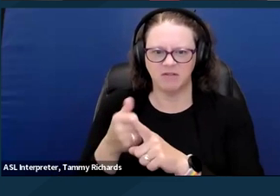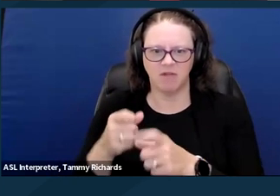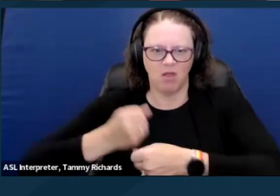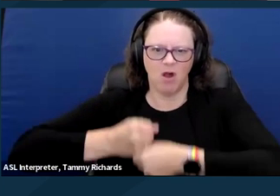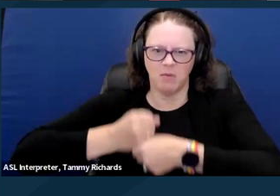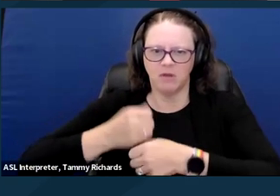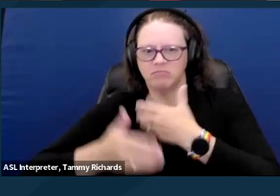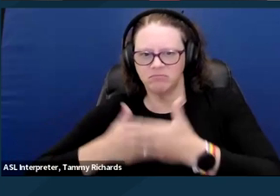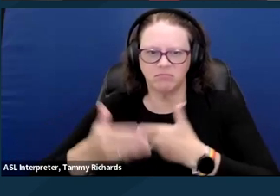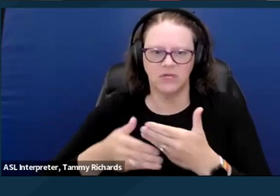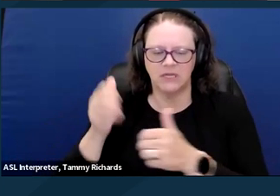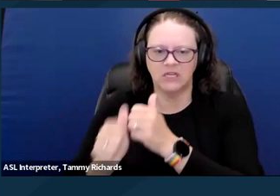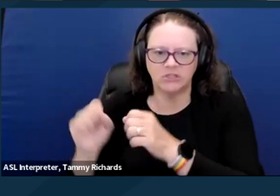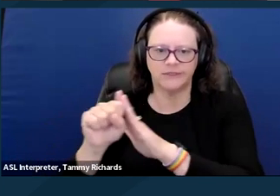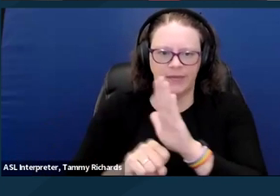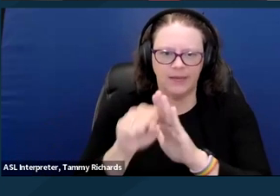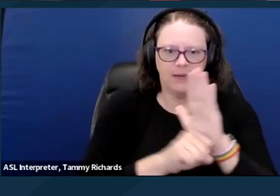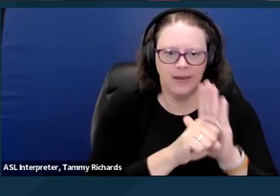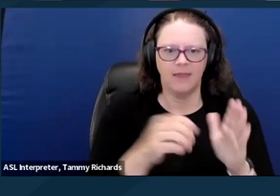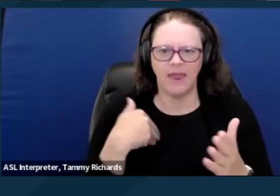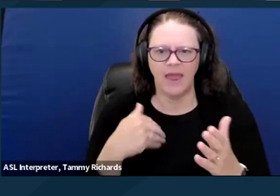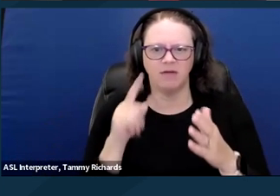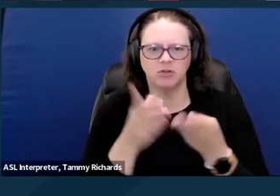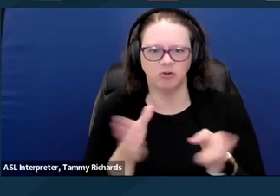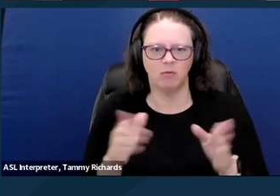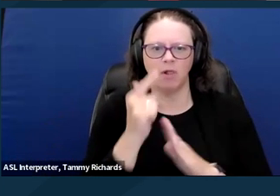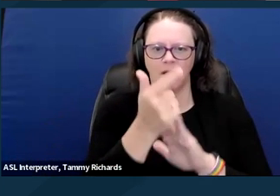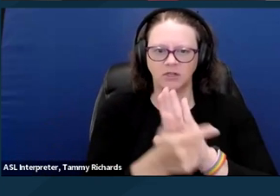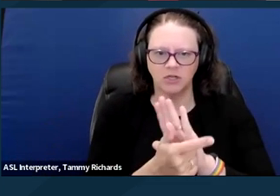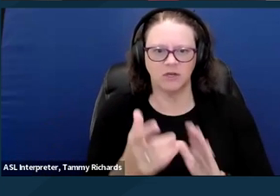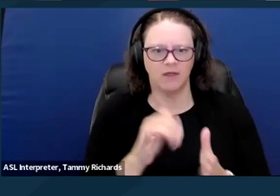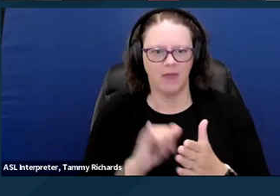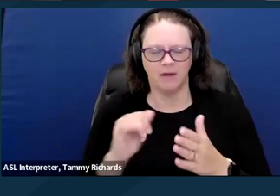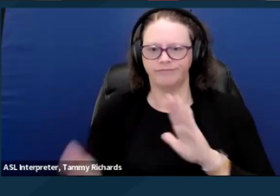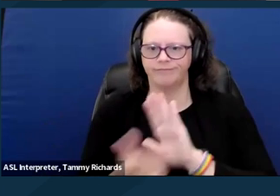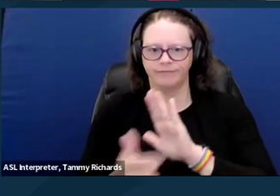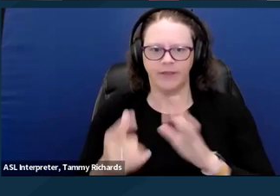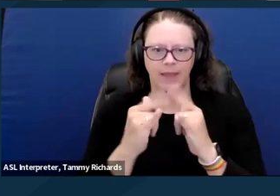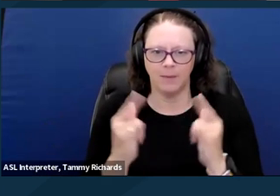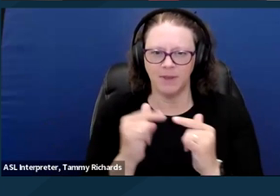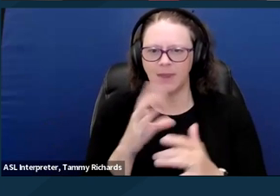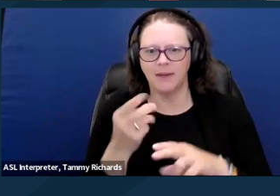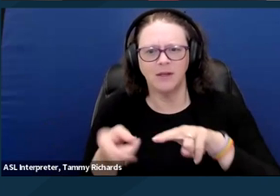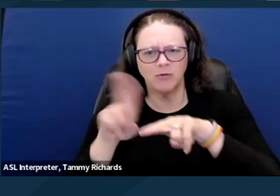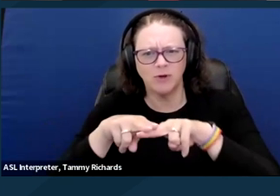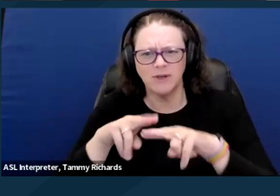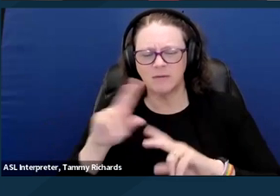Unsurprisingly, the Cicero Institute filed an amicus brief or a friend of the court brief in favor of Grants Pass.